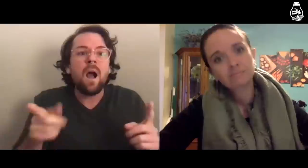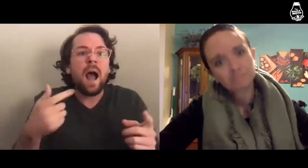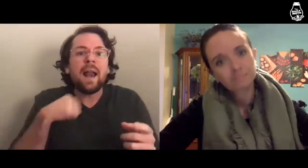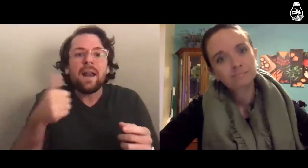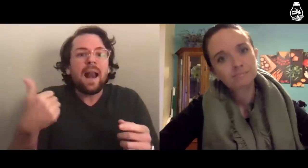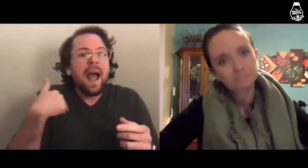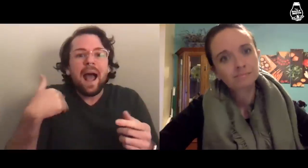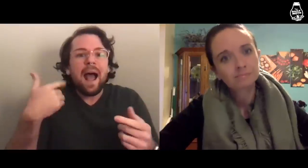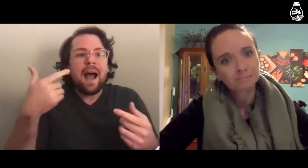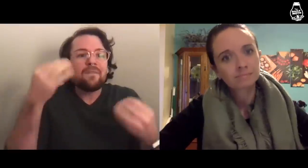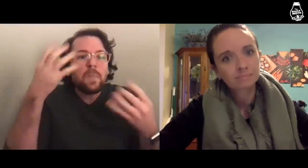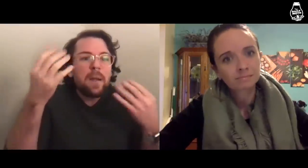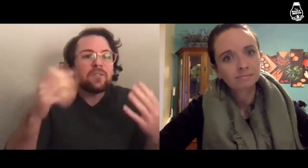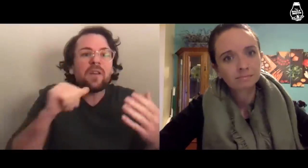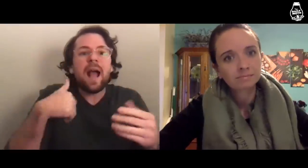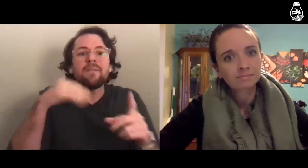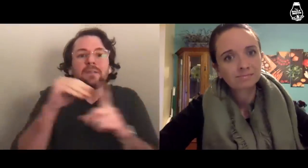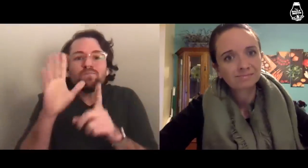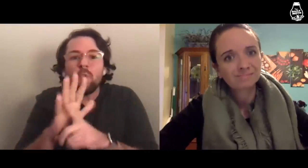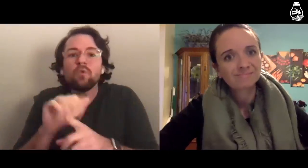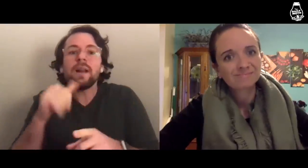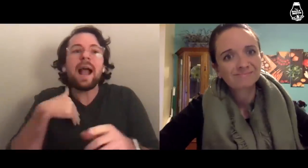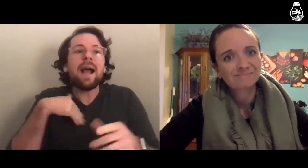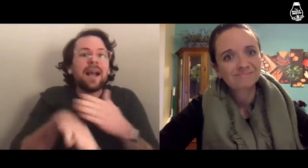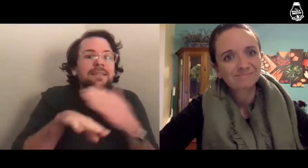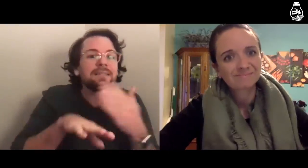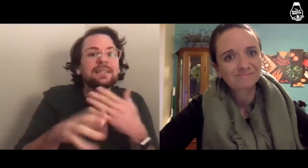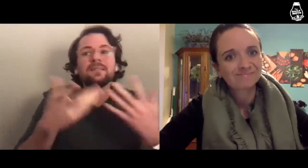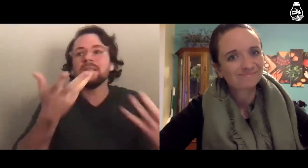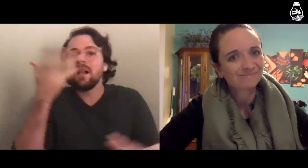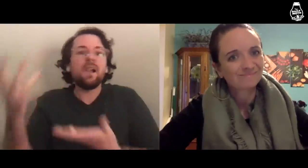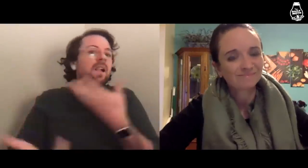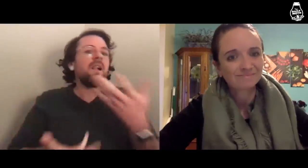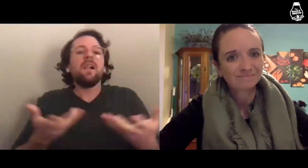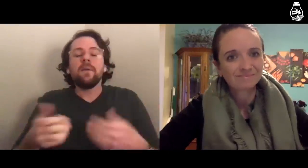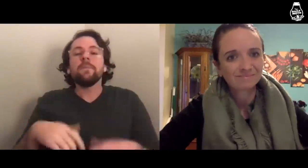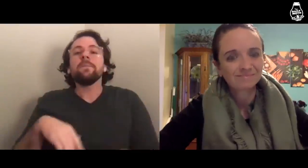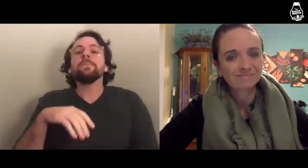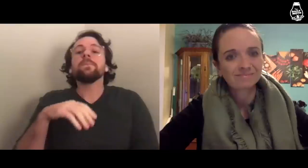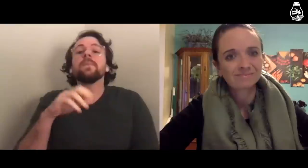but I didn’t have information, exposure, or access.